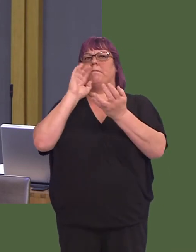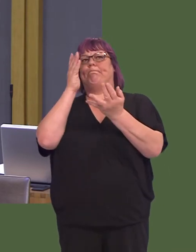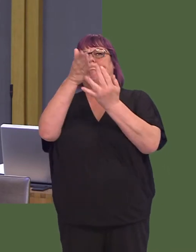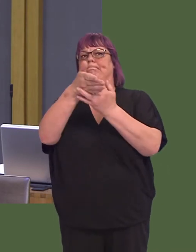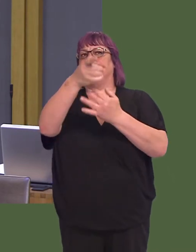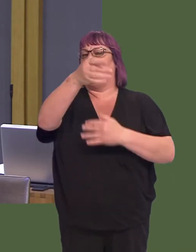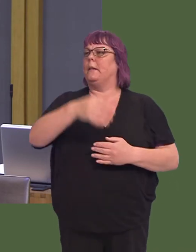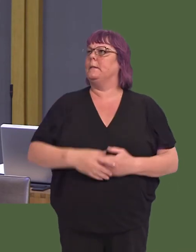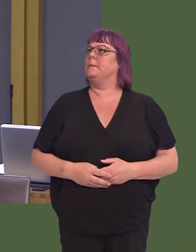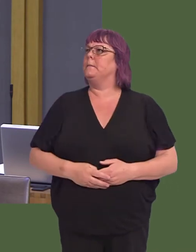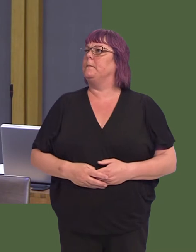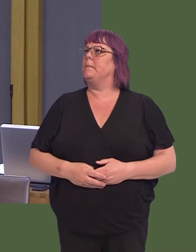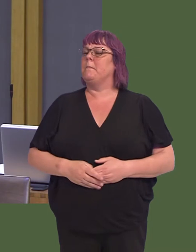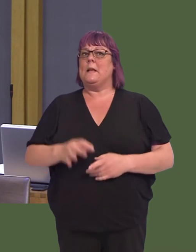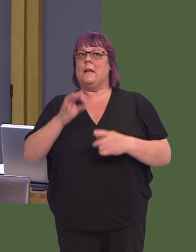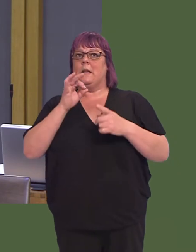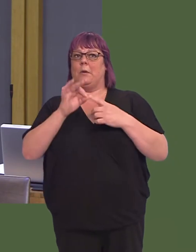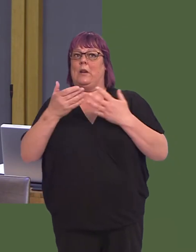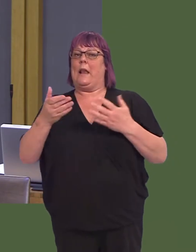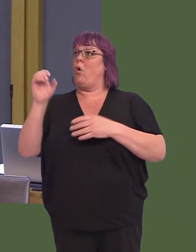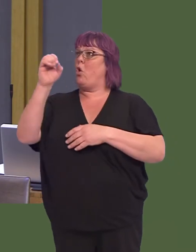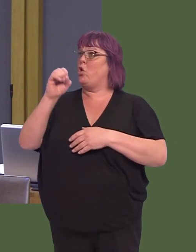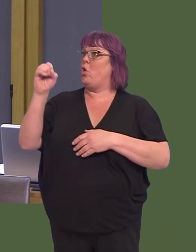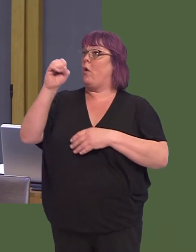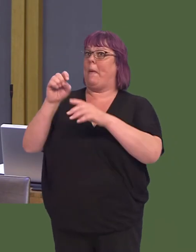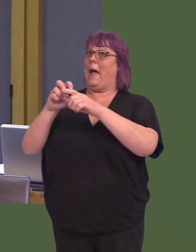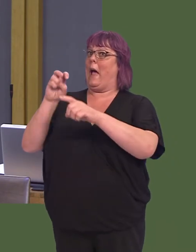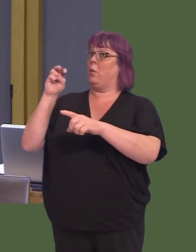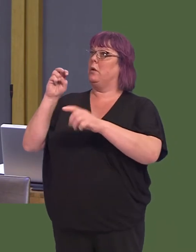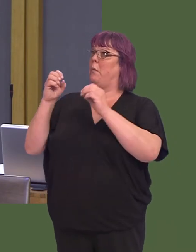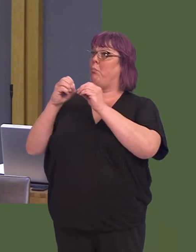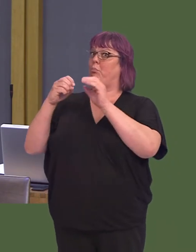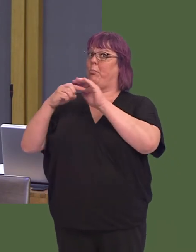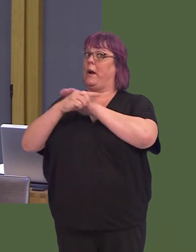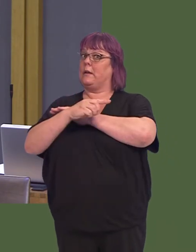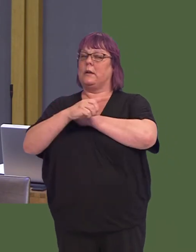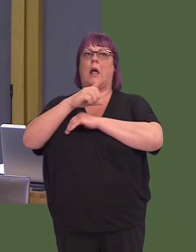serving that port, particularly as a result of the challenge of Brexit, competition from